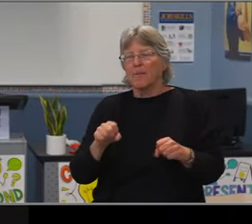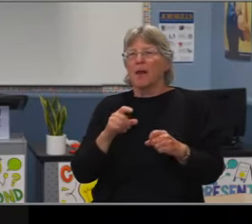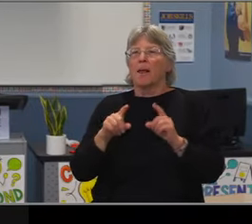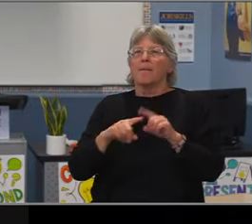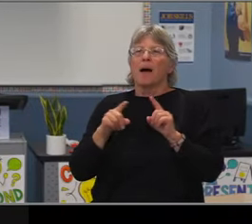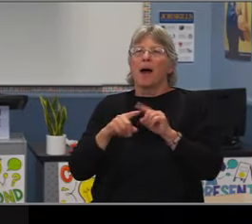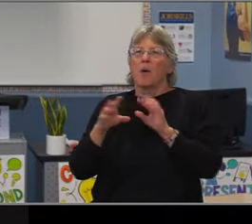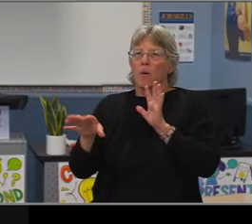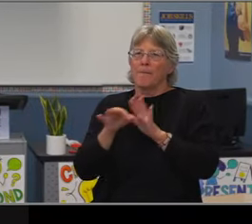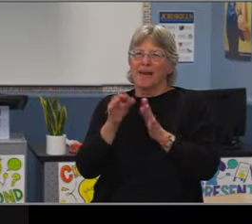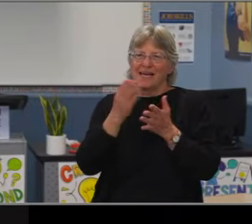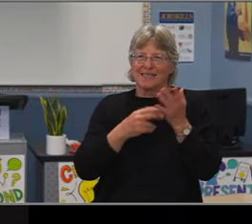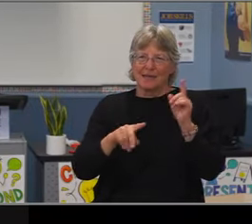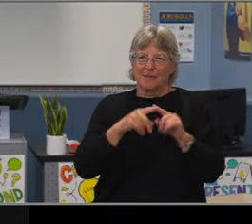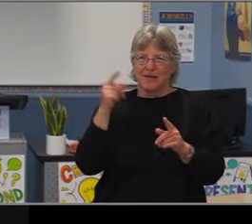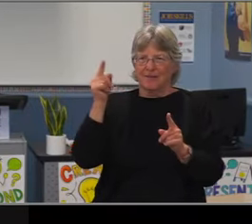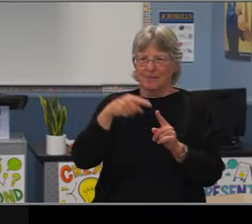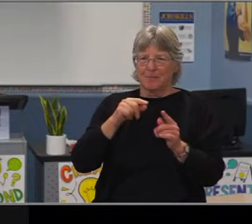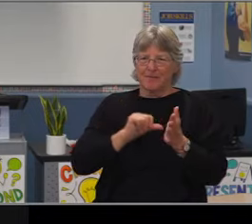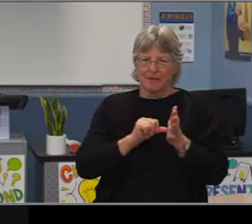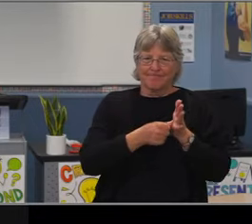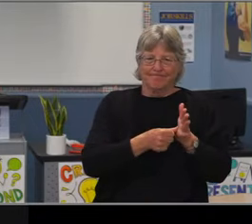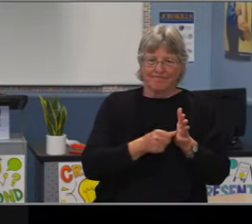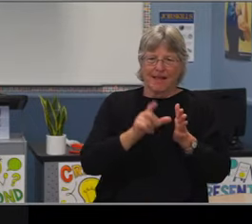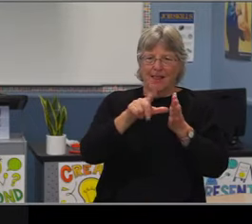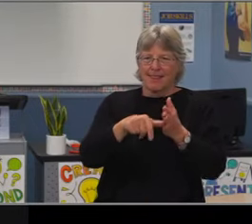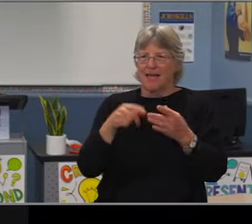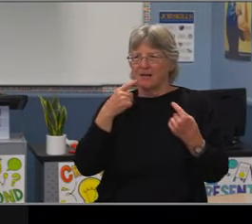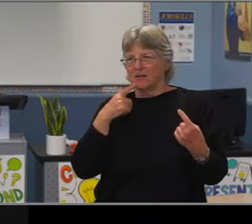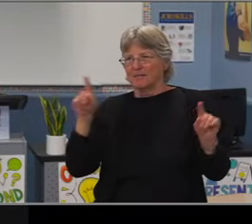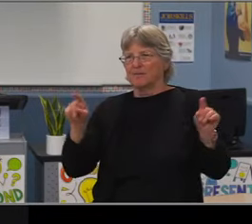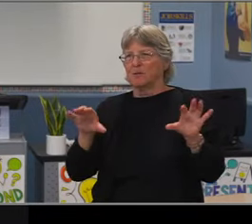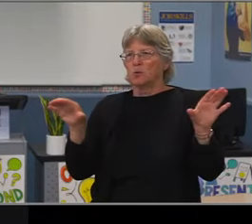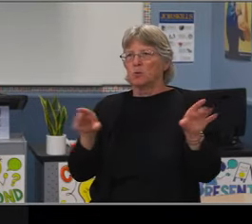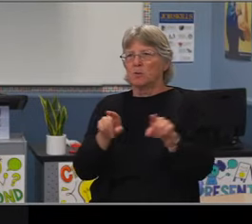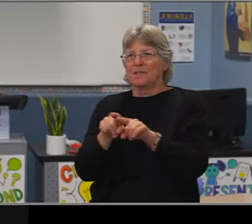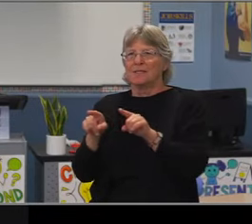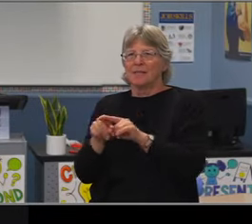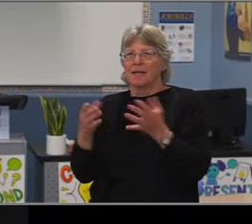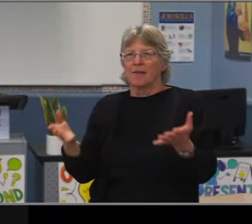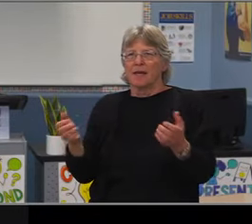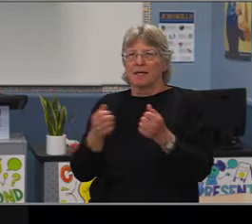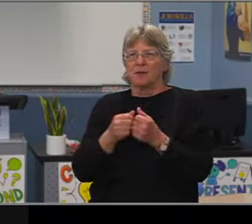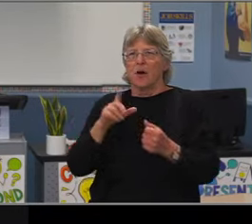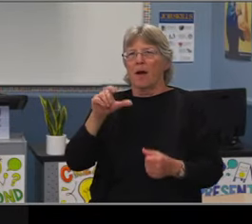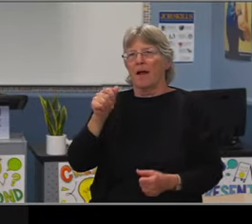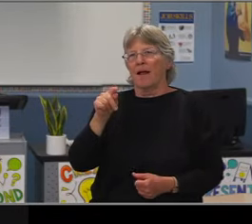in that group based on our just district normal trends. So we're not seeing any over representation in special ed